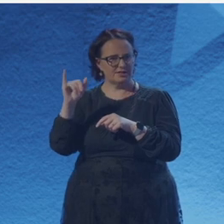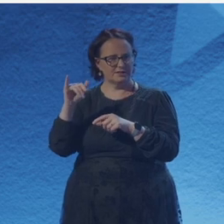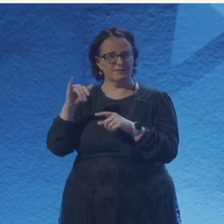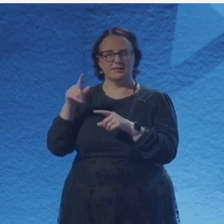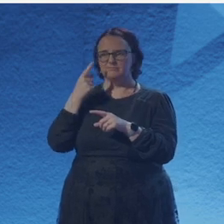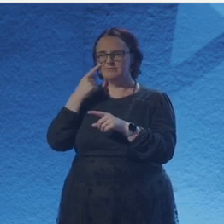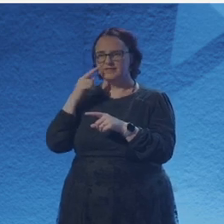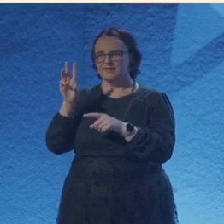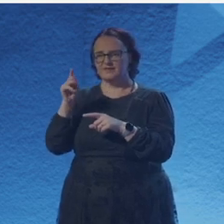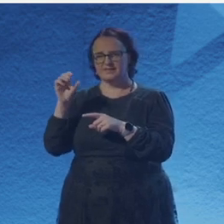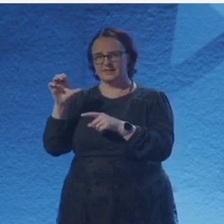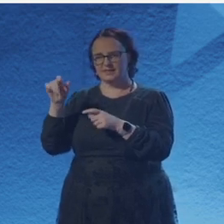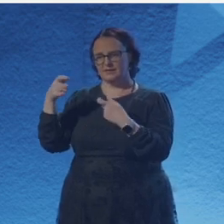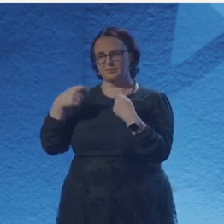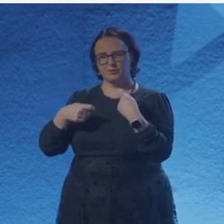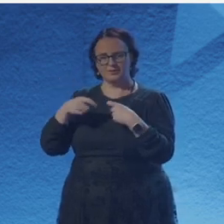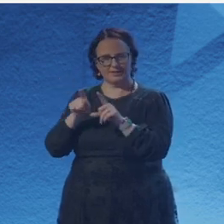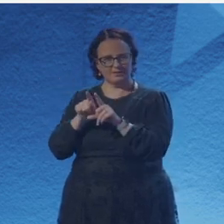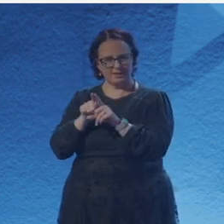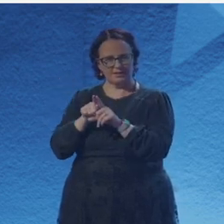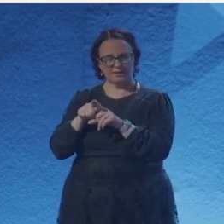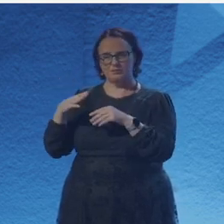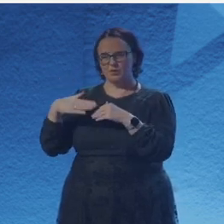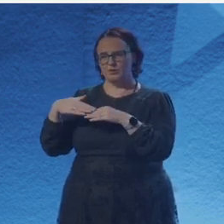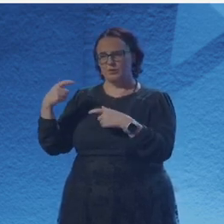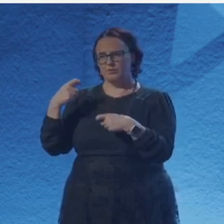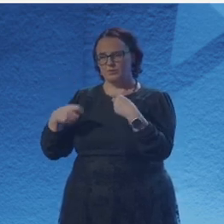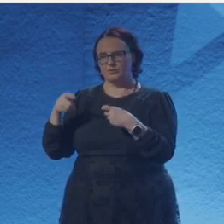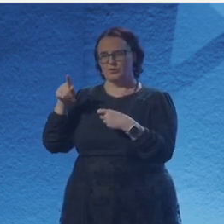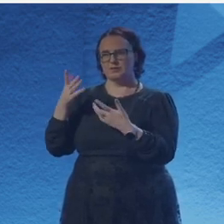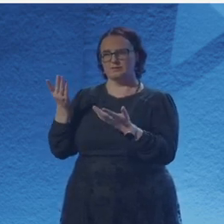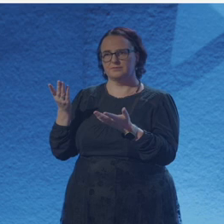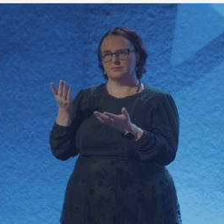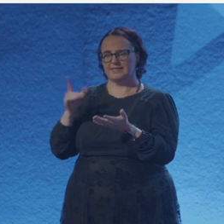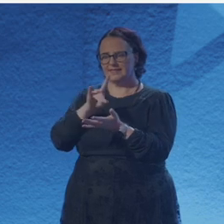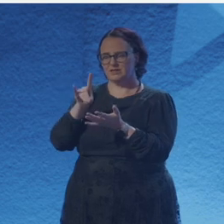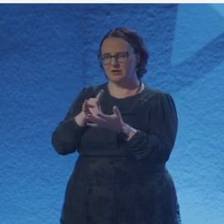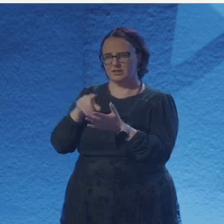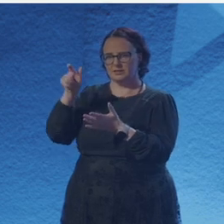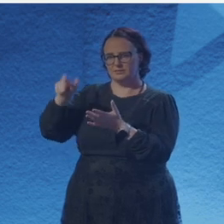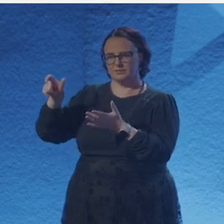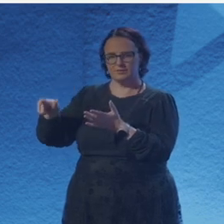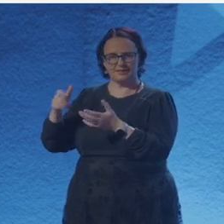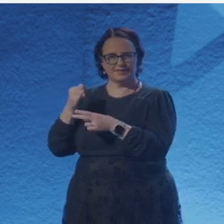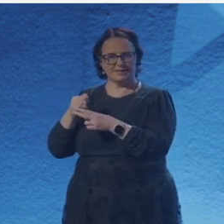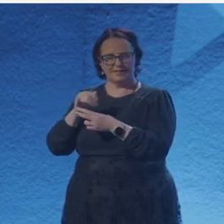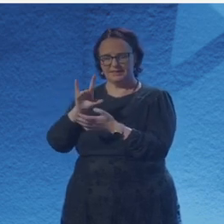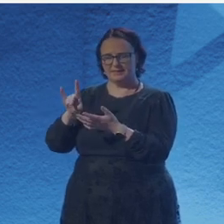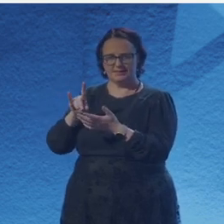And Rosamund, you have these beautiful poems about a lot of different subjects, about queerness, about ecology.